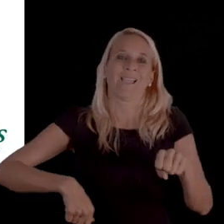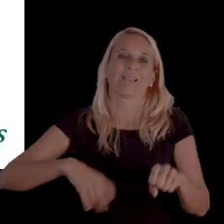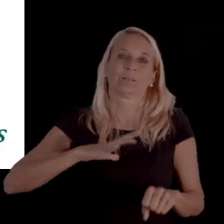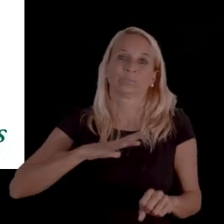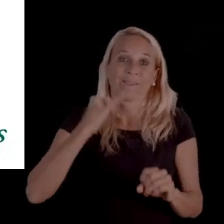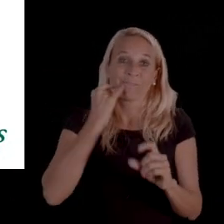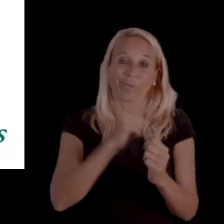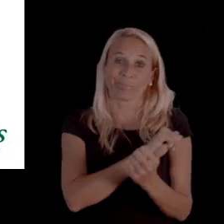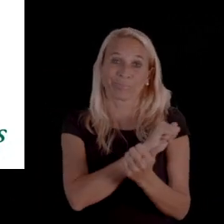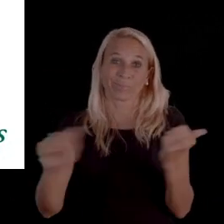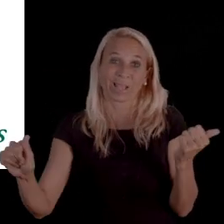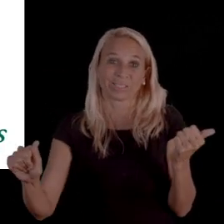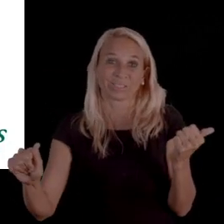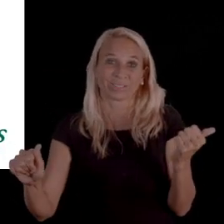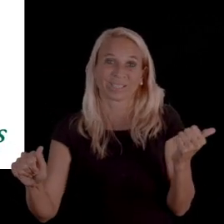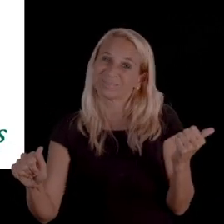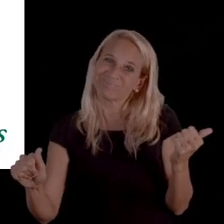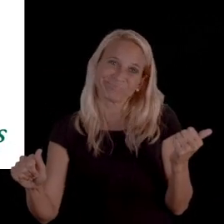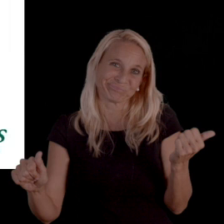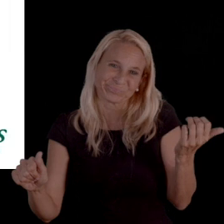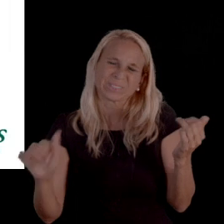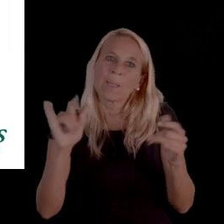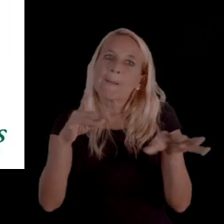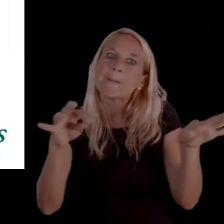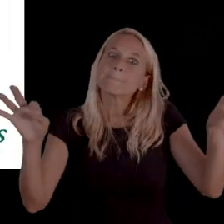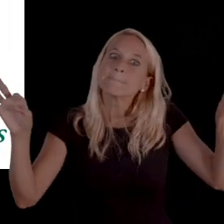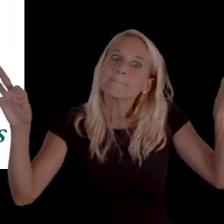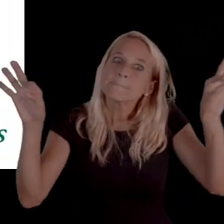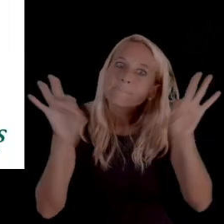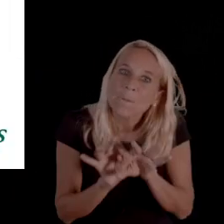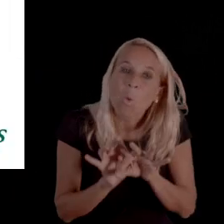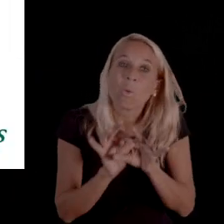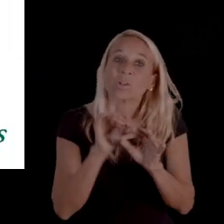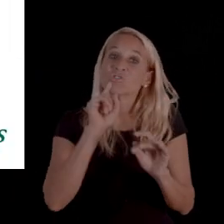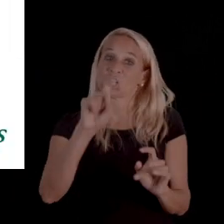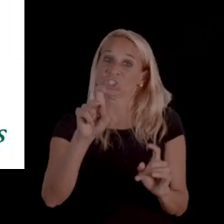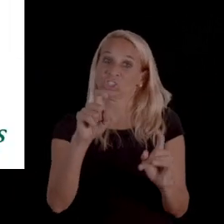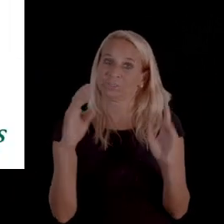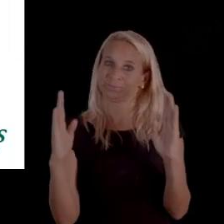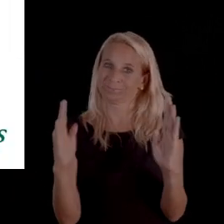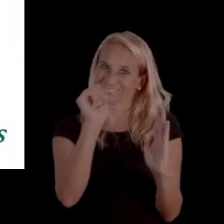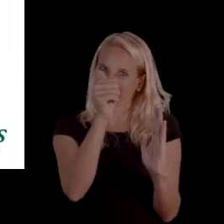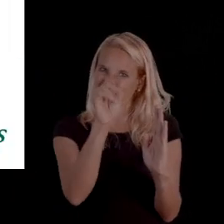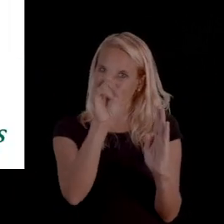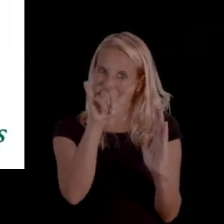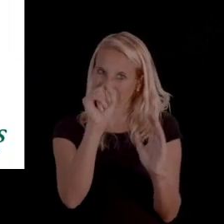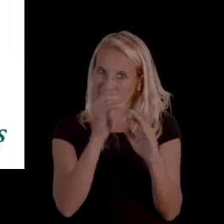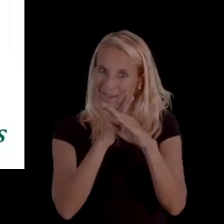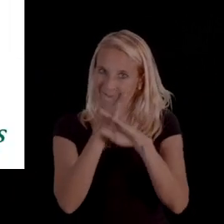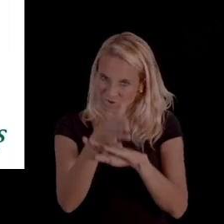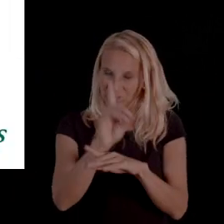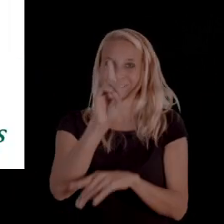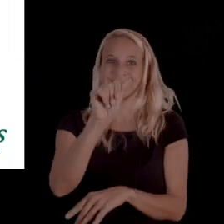the decision is effective, which is important to note. Again, it's supposed to be 10 days after the date of the letter.